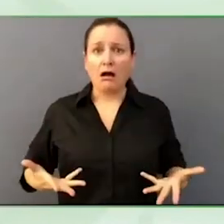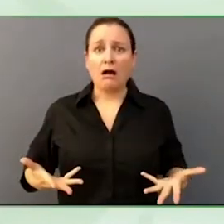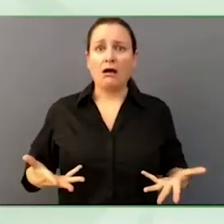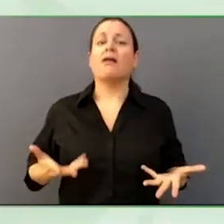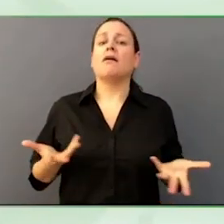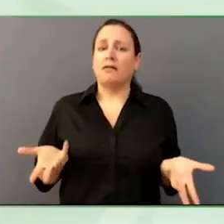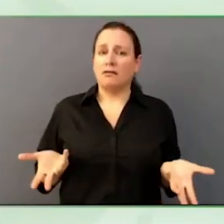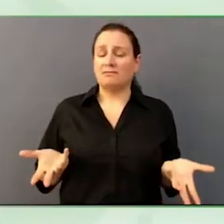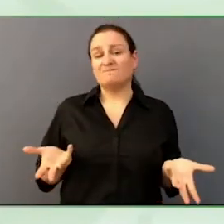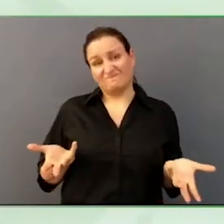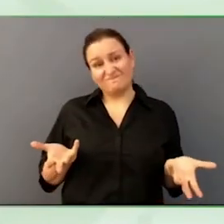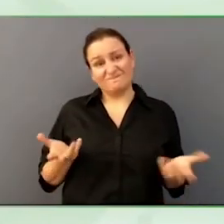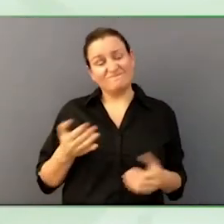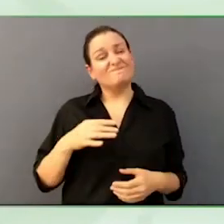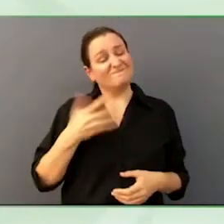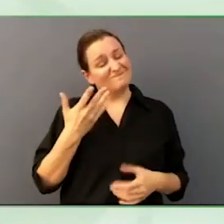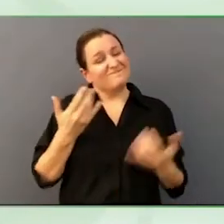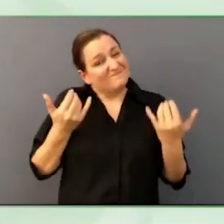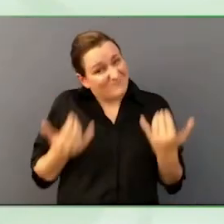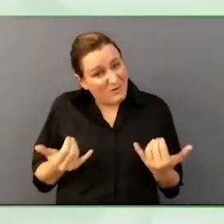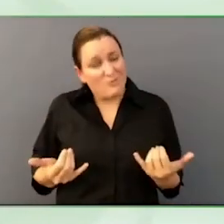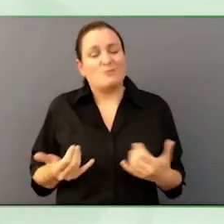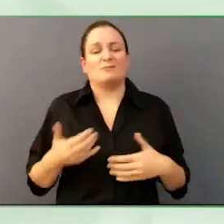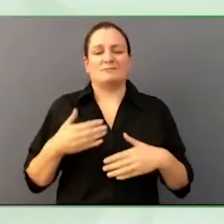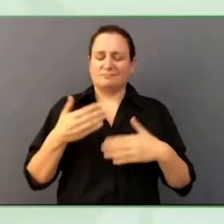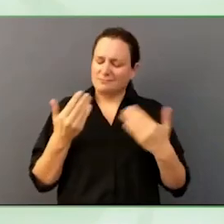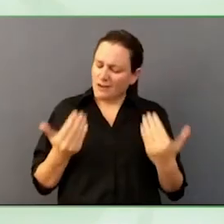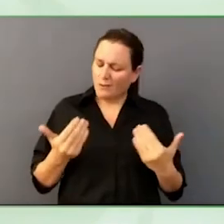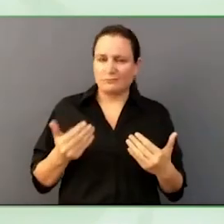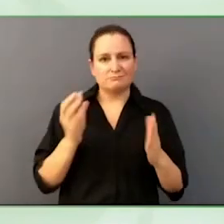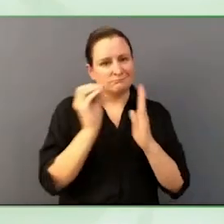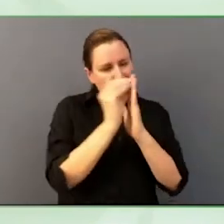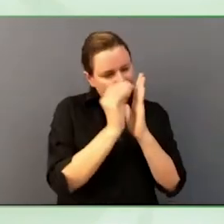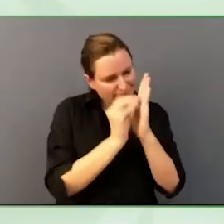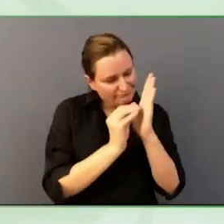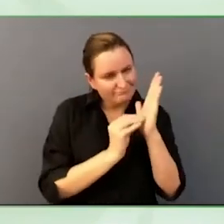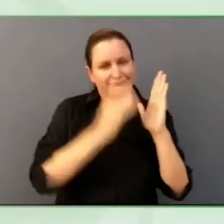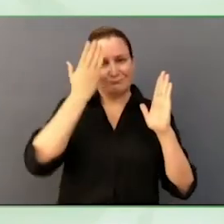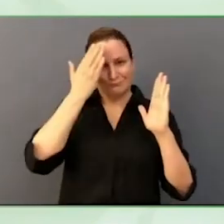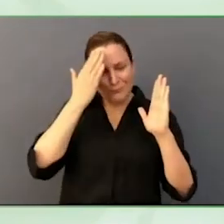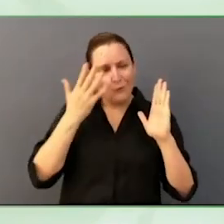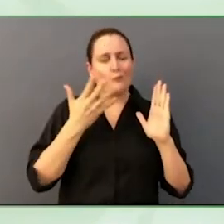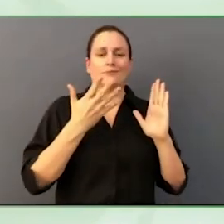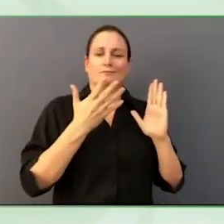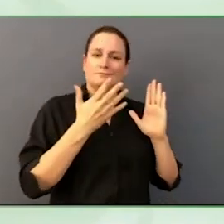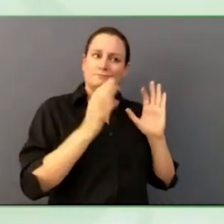accommodations have to be made, including management processes, but